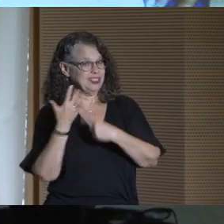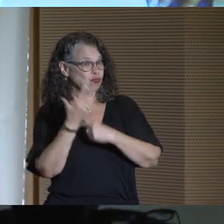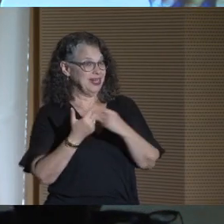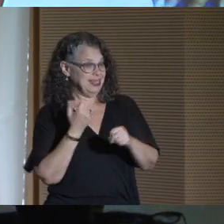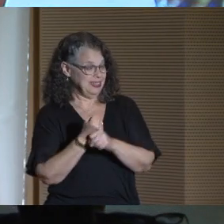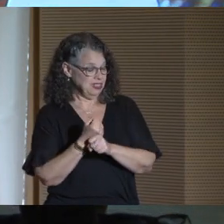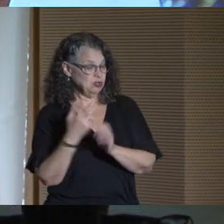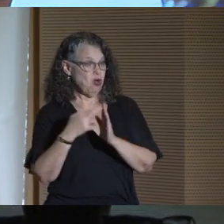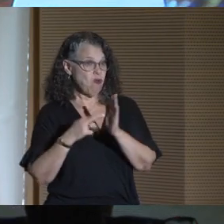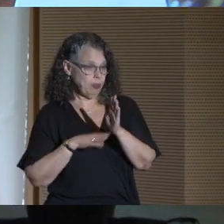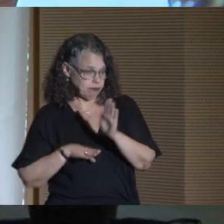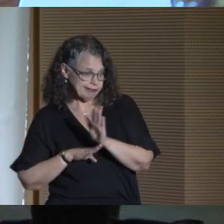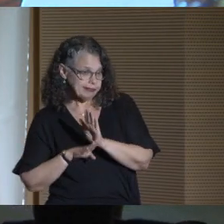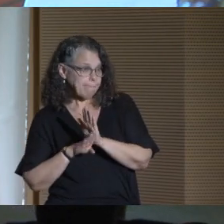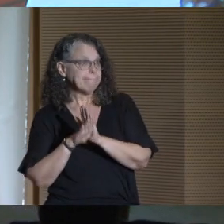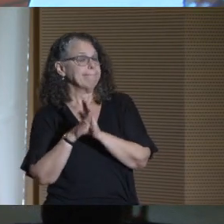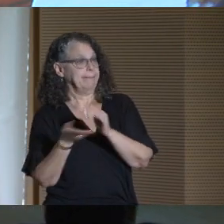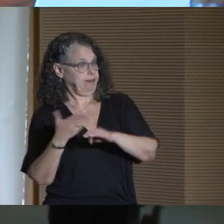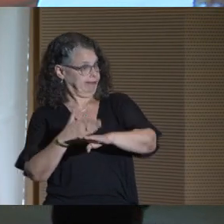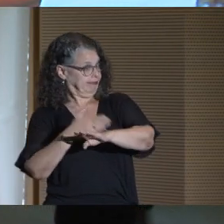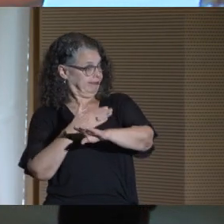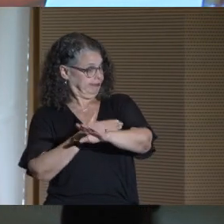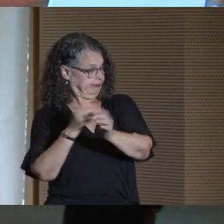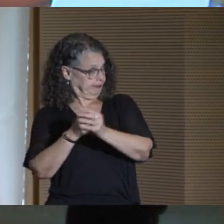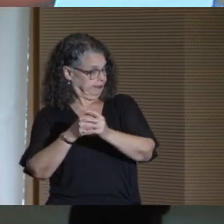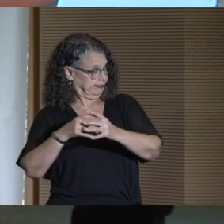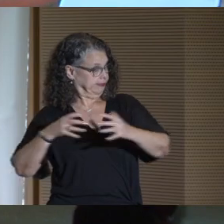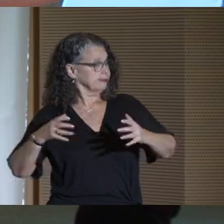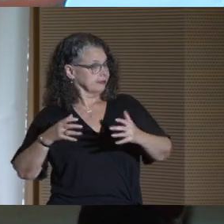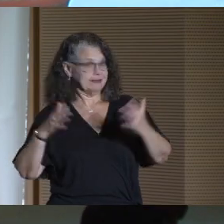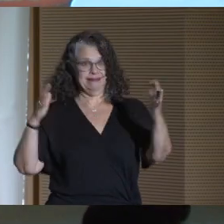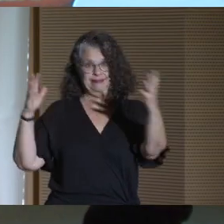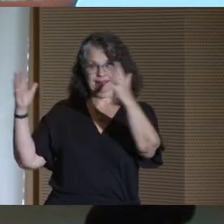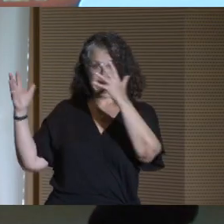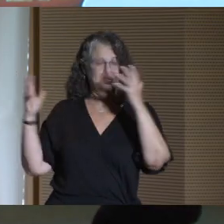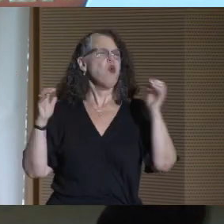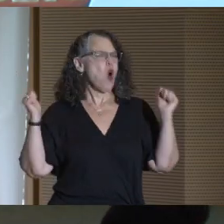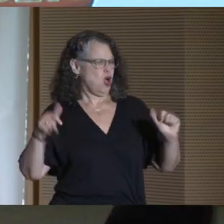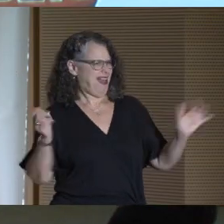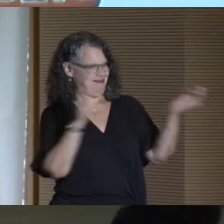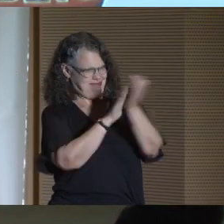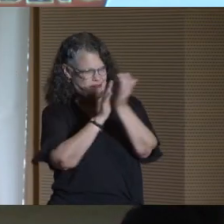our enrollment is on the upswing. We can all clap to that.